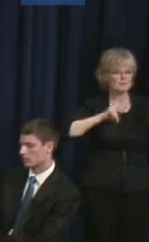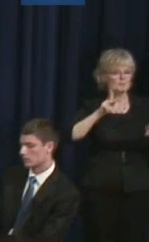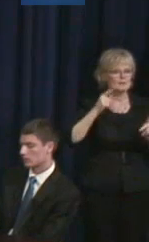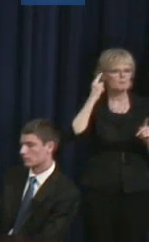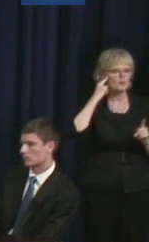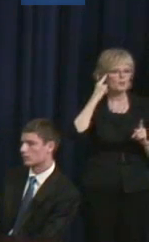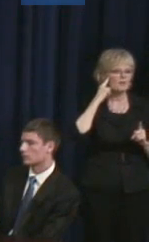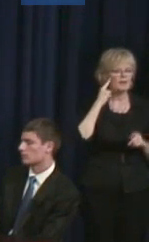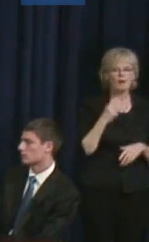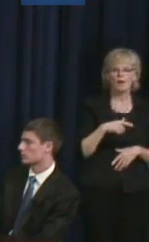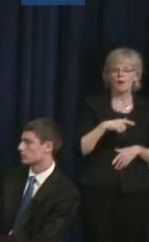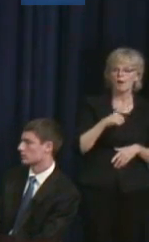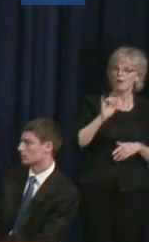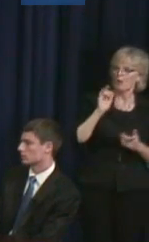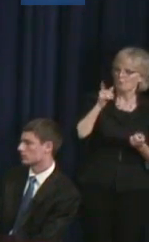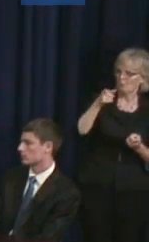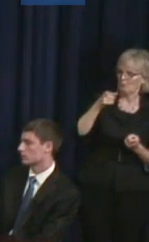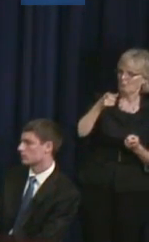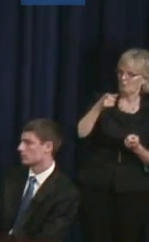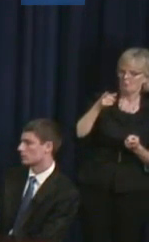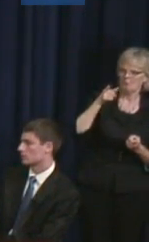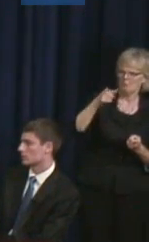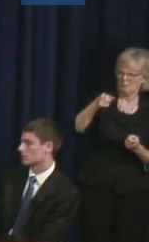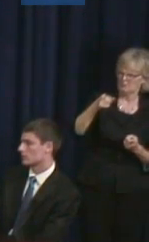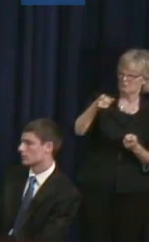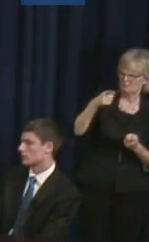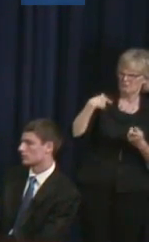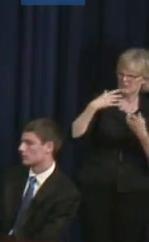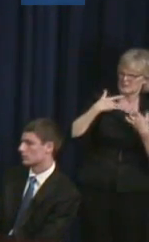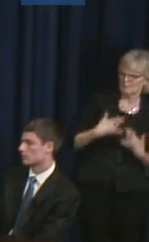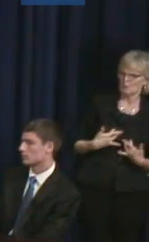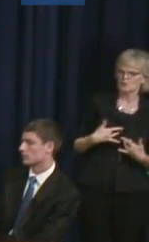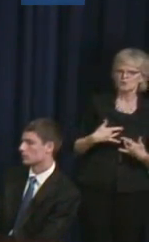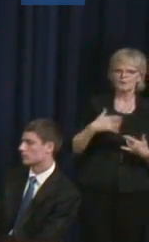You know, when you say, "I live with depression," they say, "Well, you don't look depressed," or it's not a